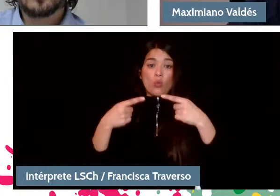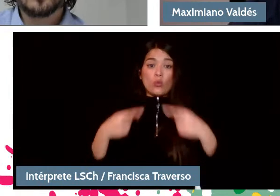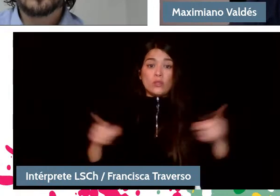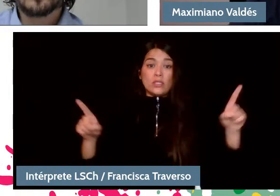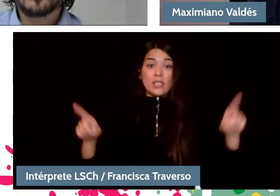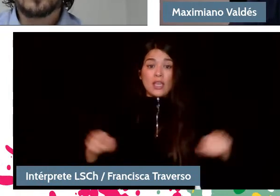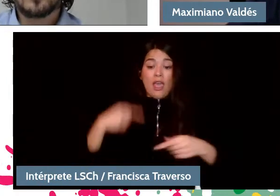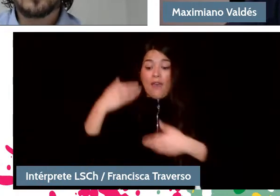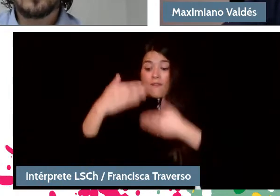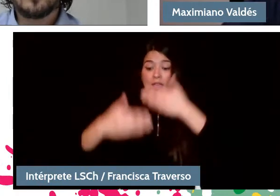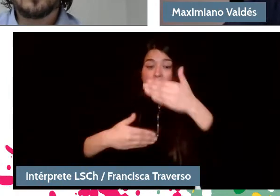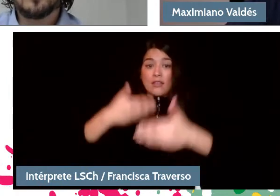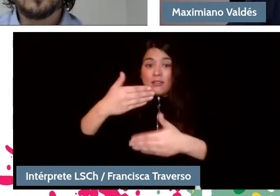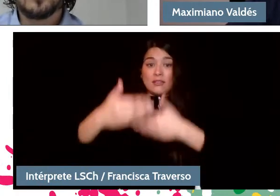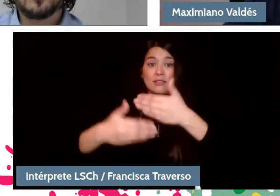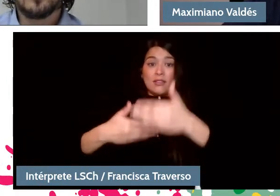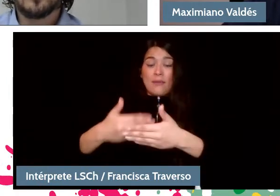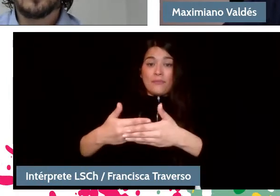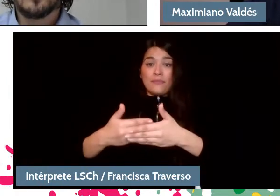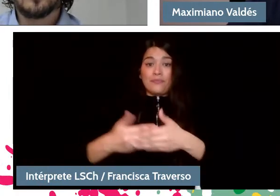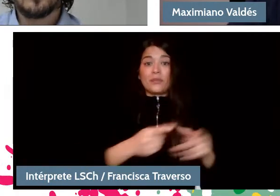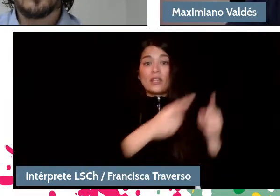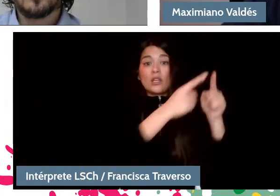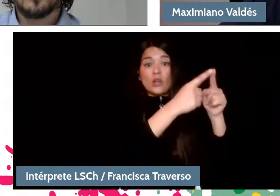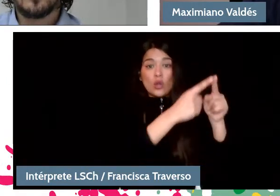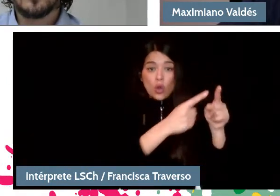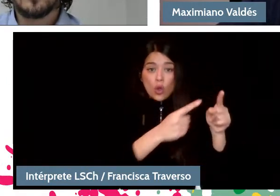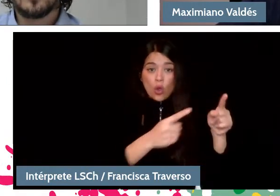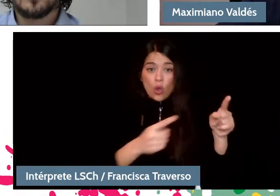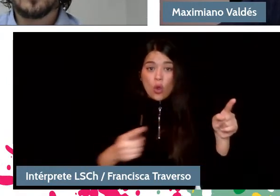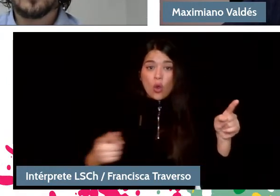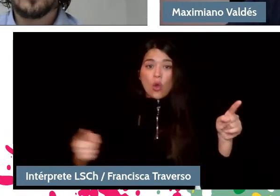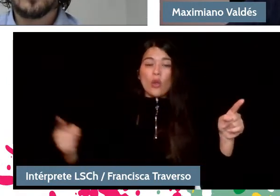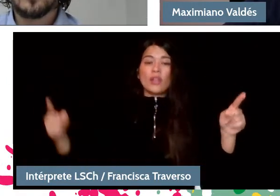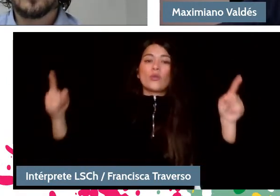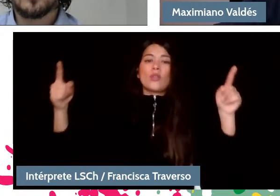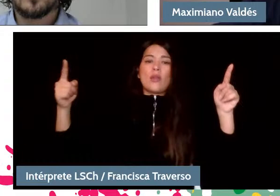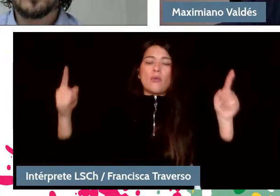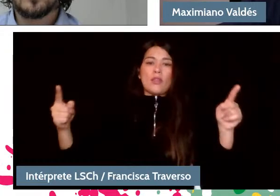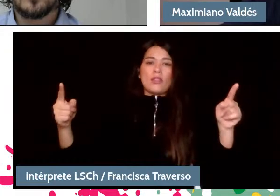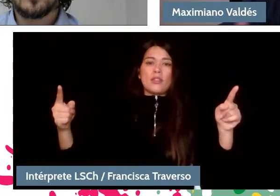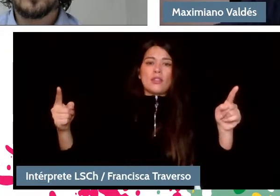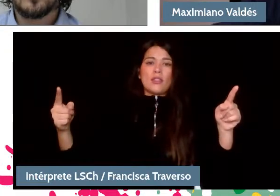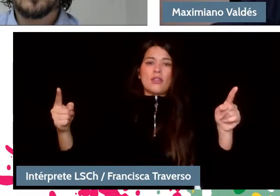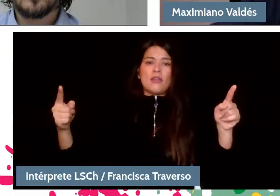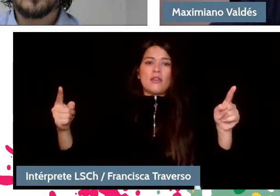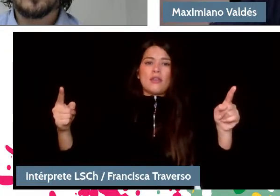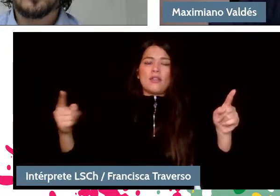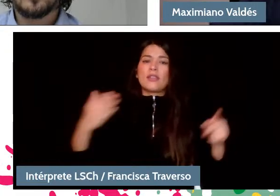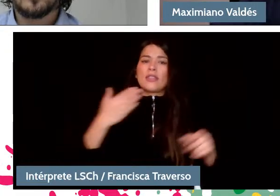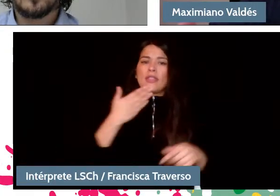the length of the phrase increases and, therefore, the articulation also changes, it becomes